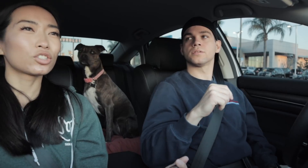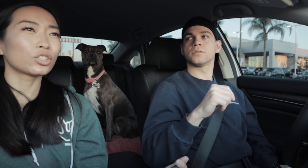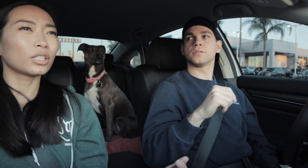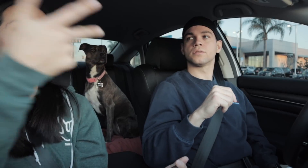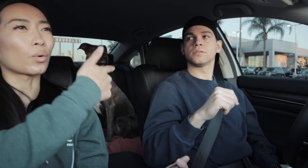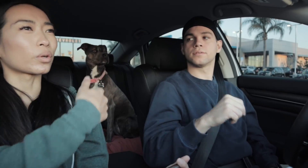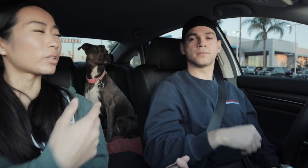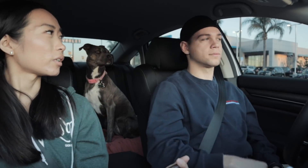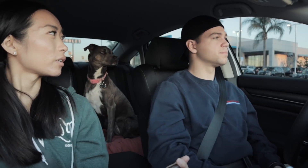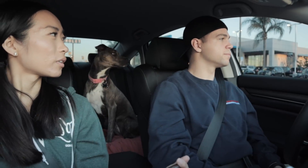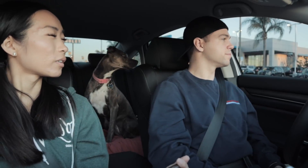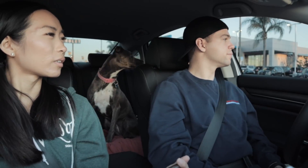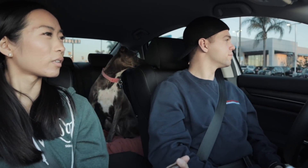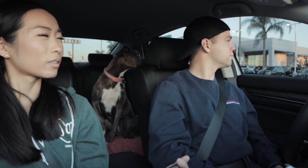turning a corner